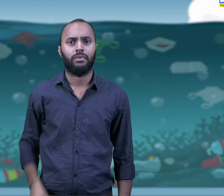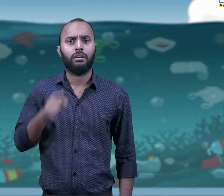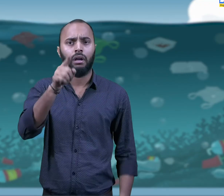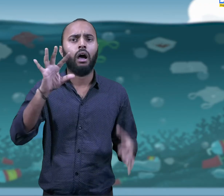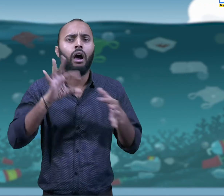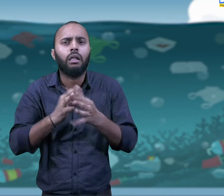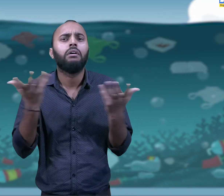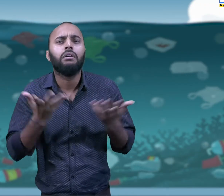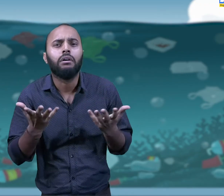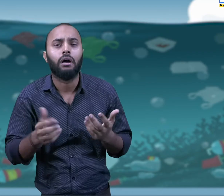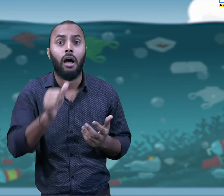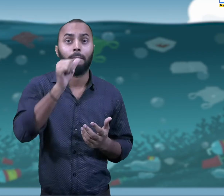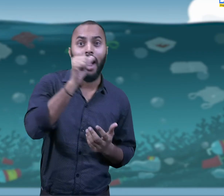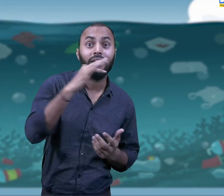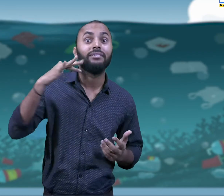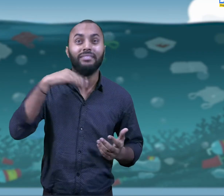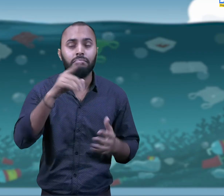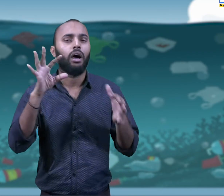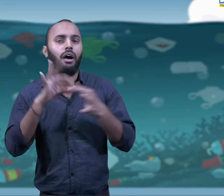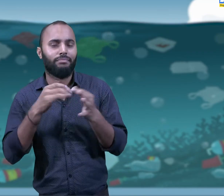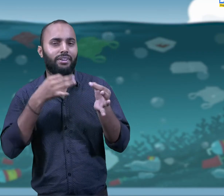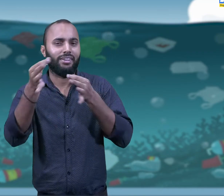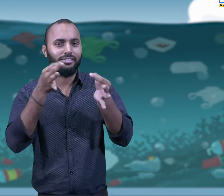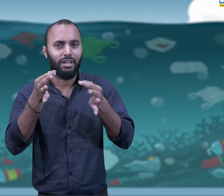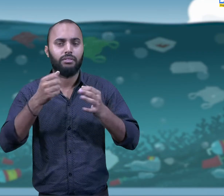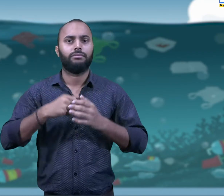What is water pollution? Let me explain.